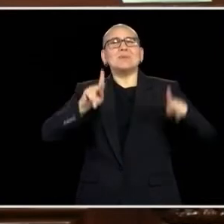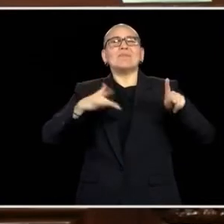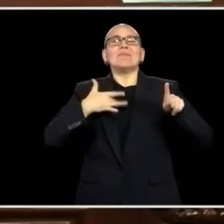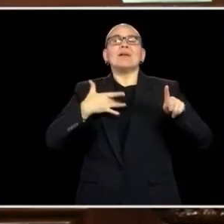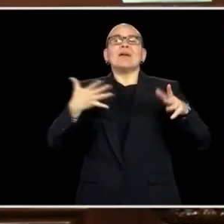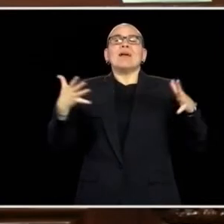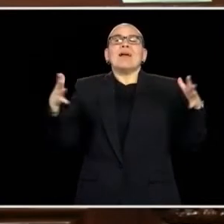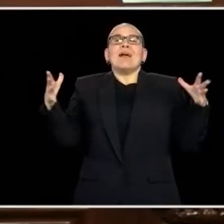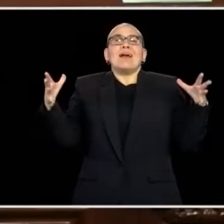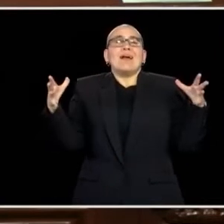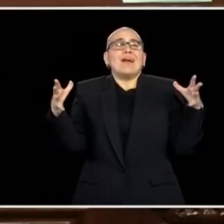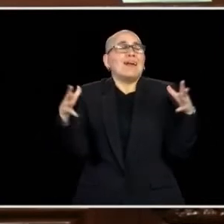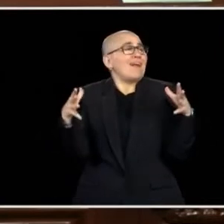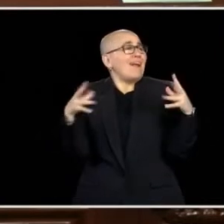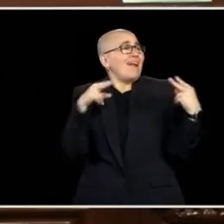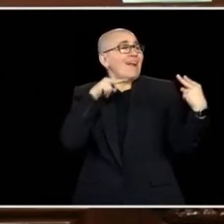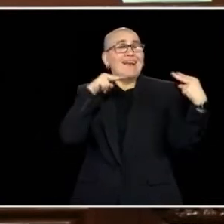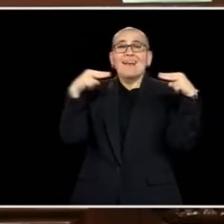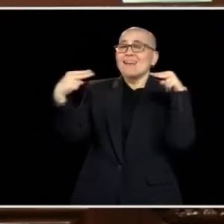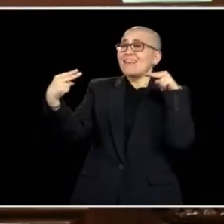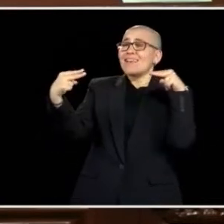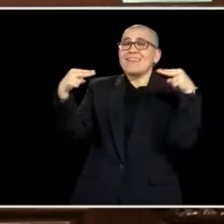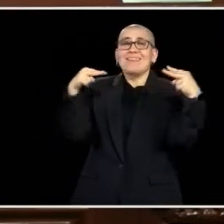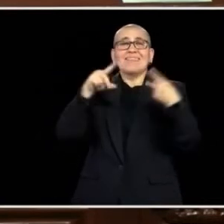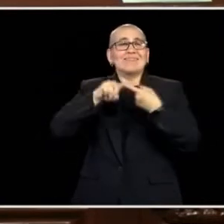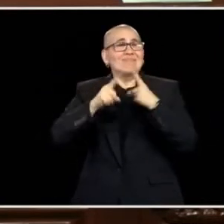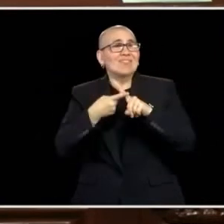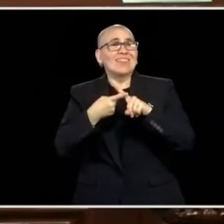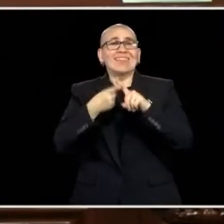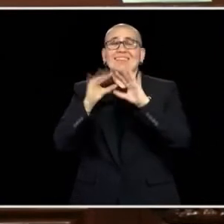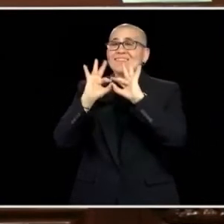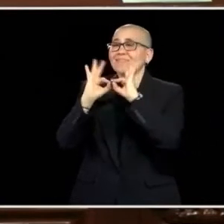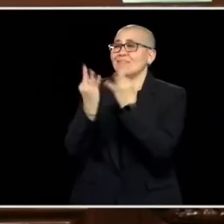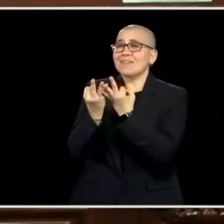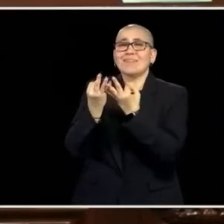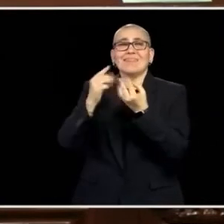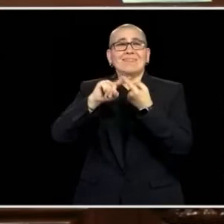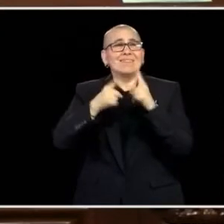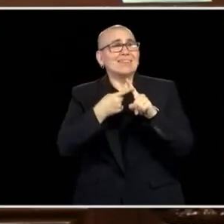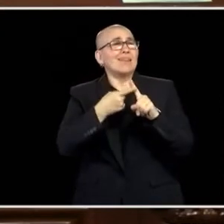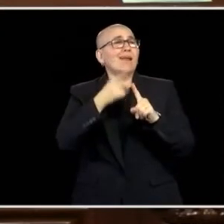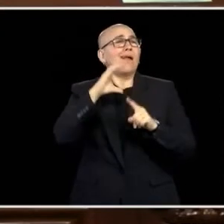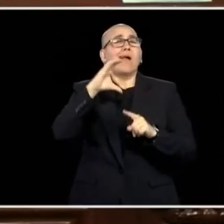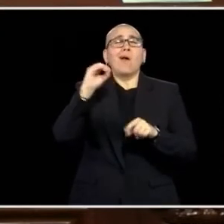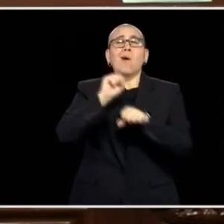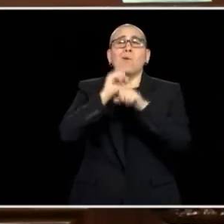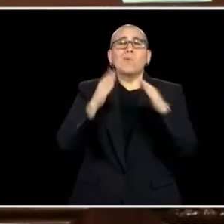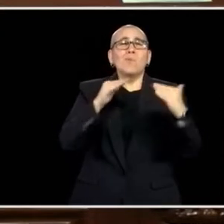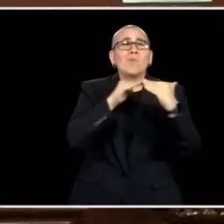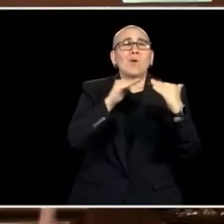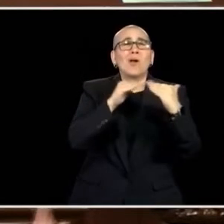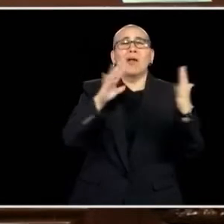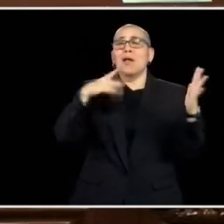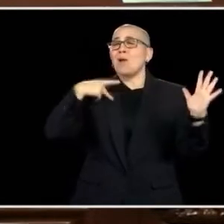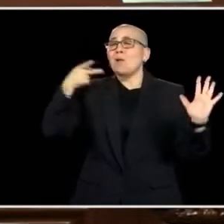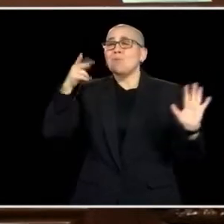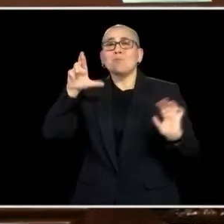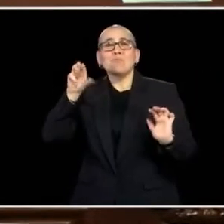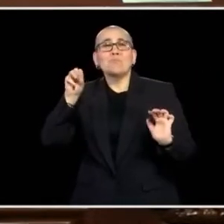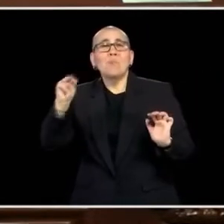THE SENSE OF ONCE AGAIN GATHERING WITH FRIENDS AND RELATIVES AND CO-WORKERS AND DOING THE IMPORTANT THINGS OF LIFE, WHETHER IT'S PROMS OR GRADUATIONS, SPORTING EVENTS